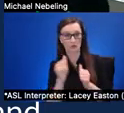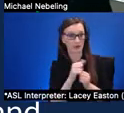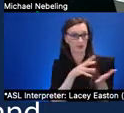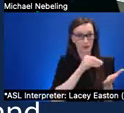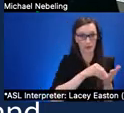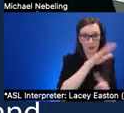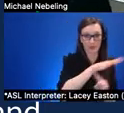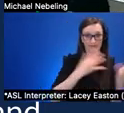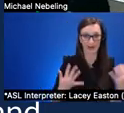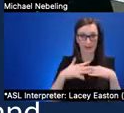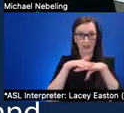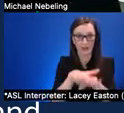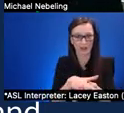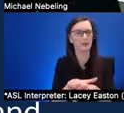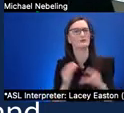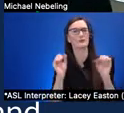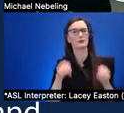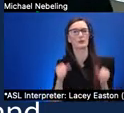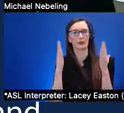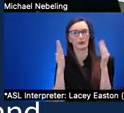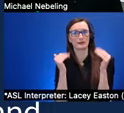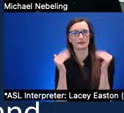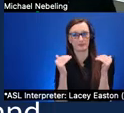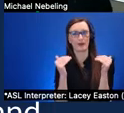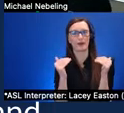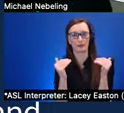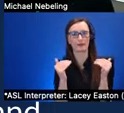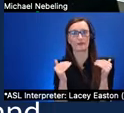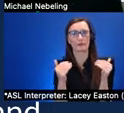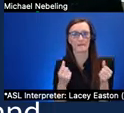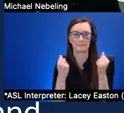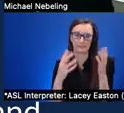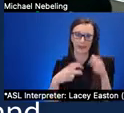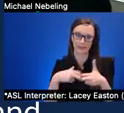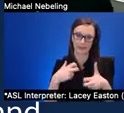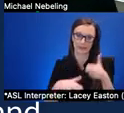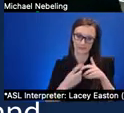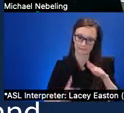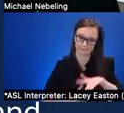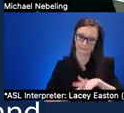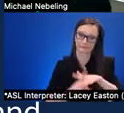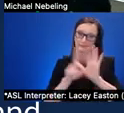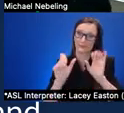we can anticipate there will be a lot of issues that could unfold and we need to be considerate